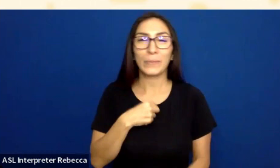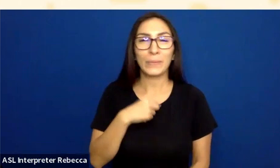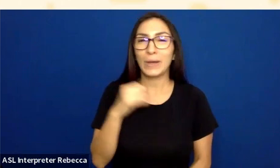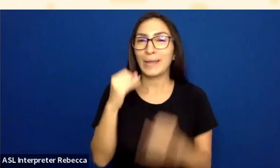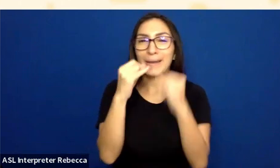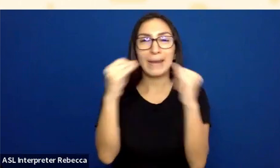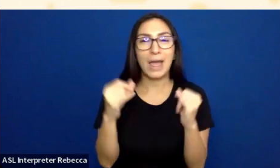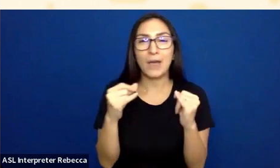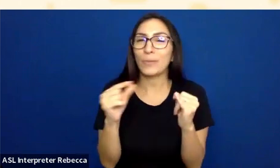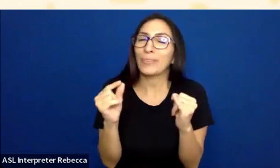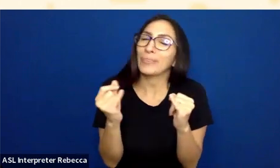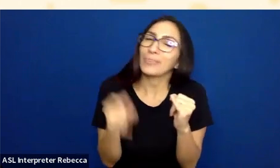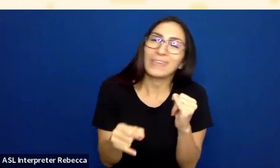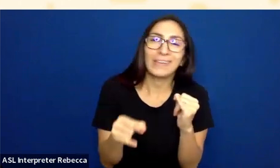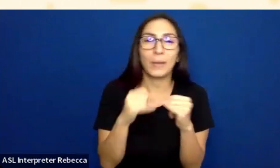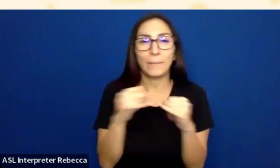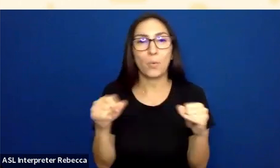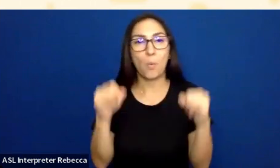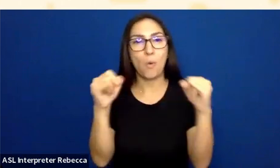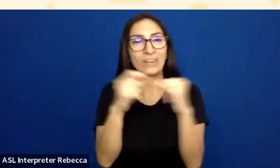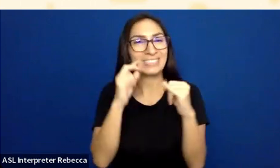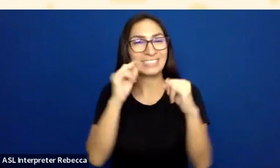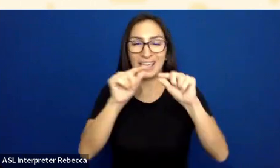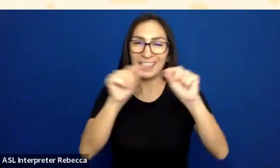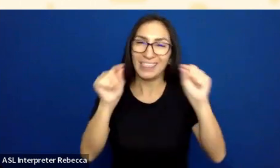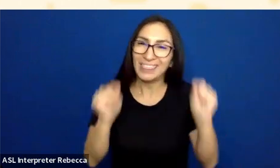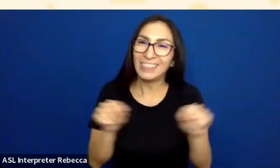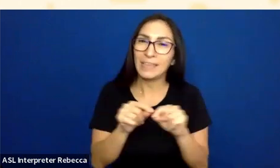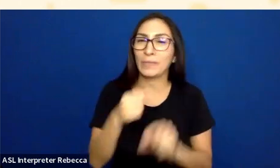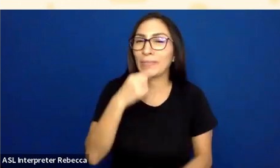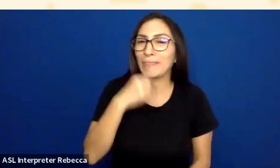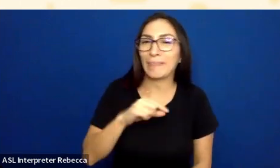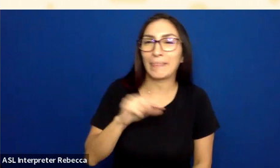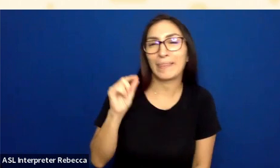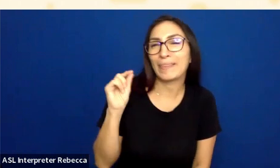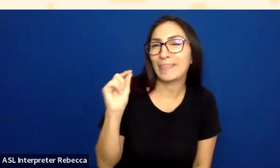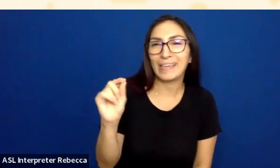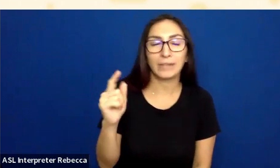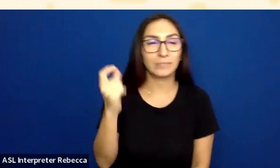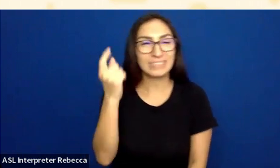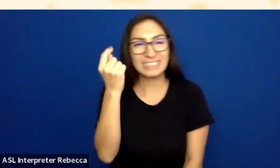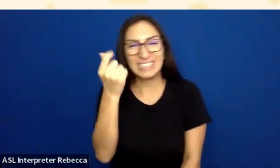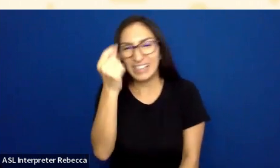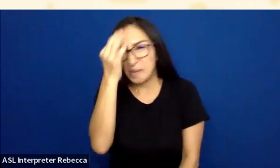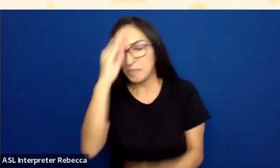or something like that... If it's really, really thin... I made it's slightly bigger than one pixel just so you all can see it.